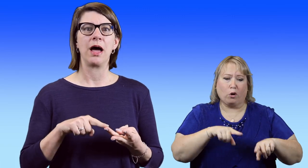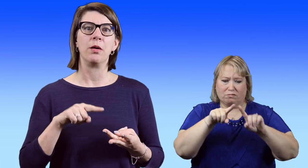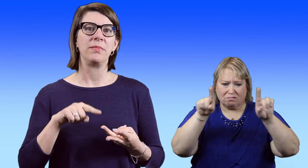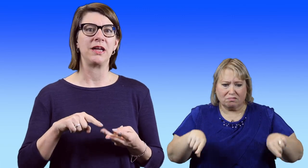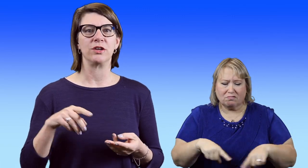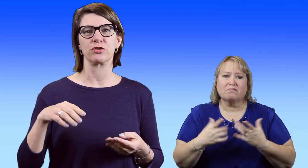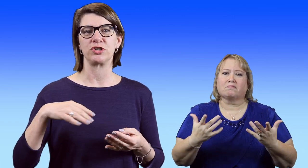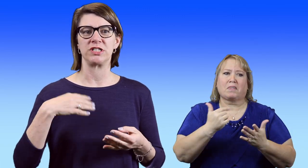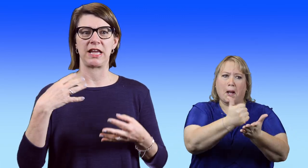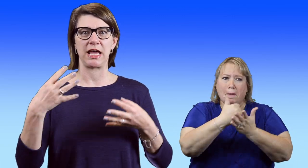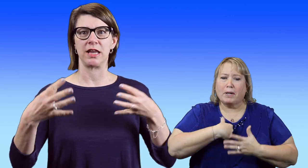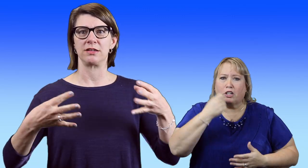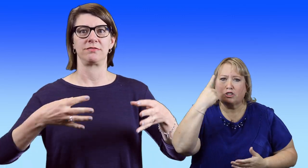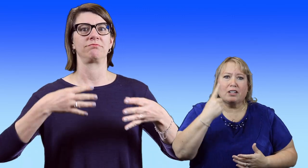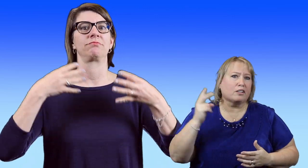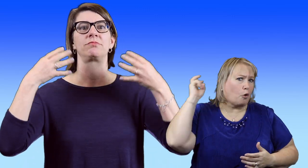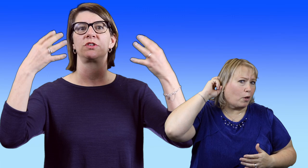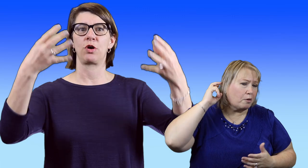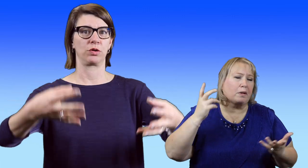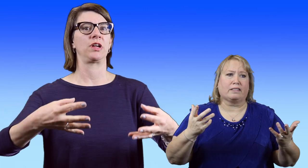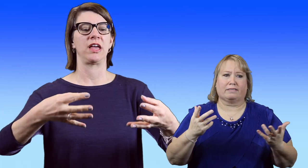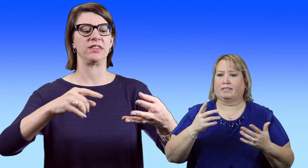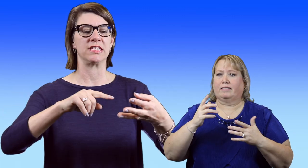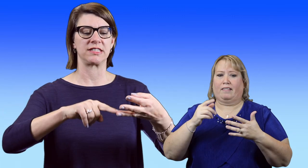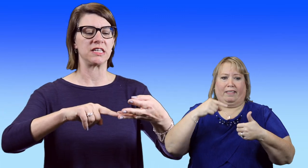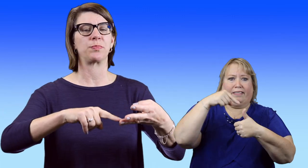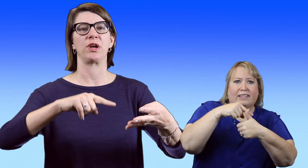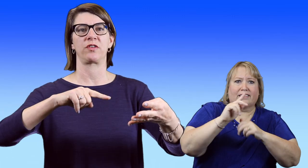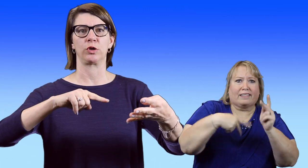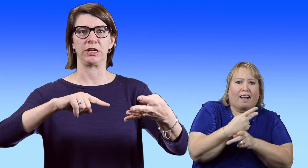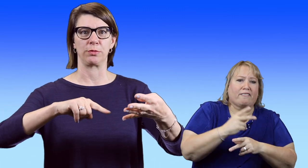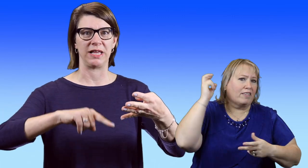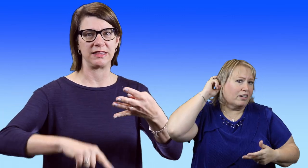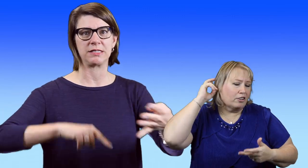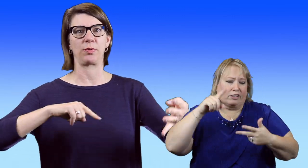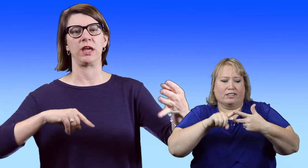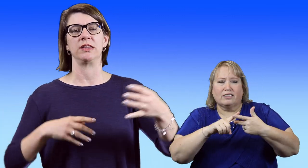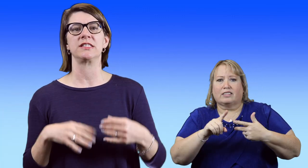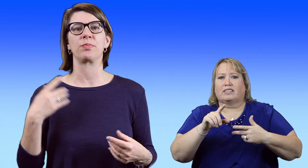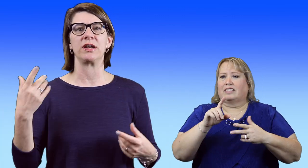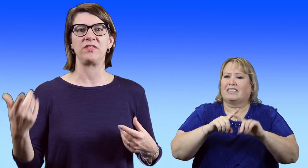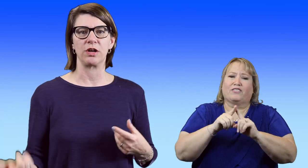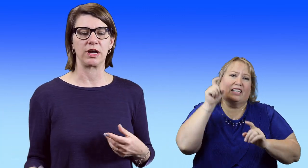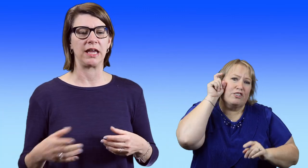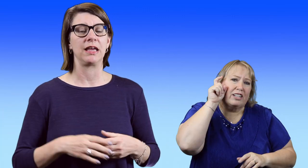Help me understand this brand of cochlear implant, this brand. This brand of hearing aid.